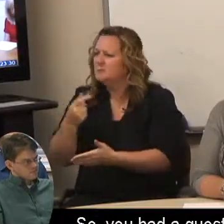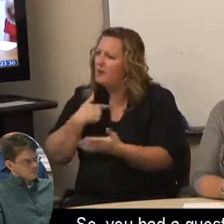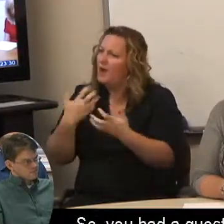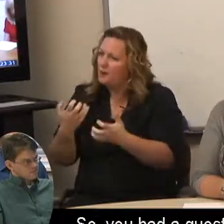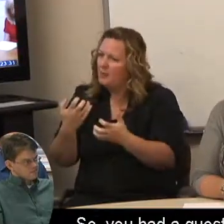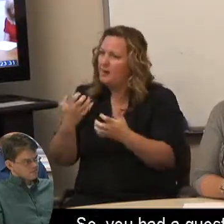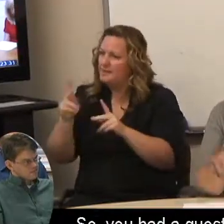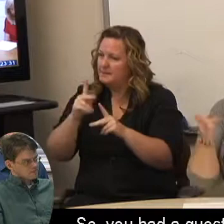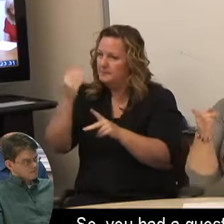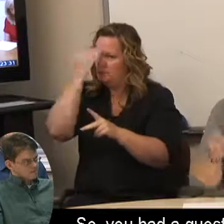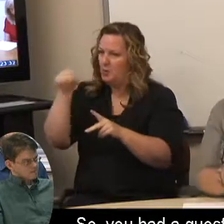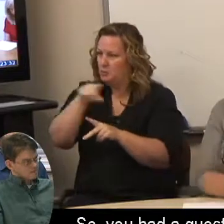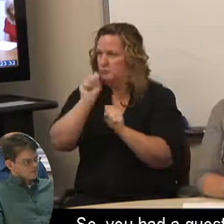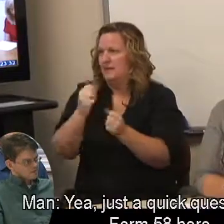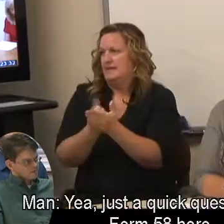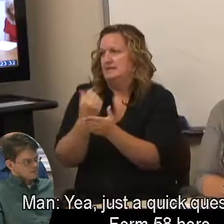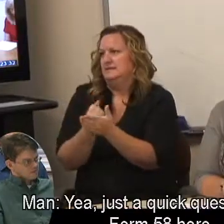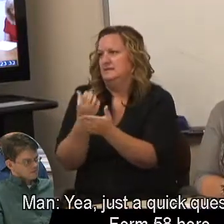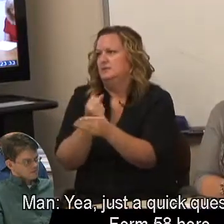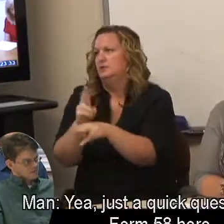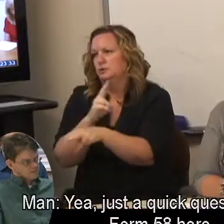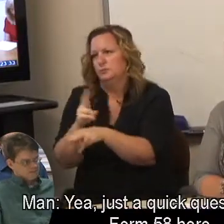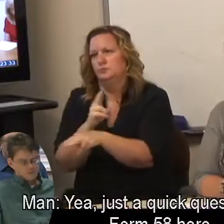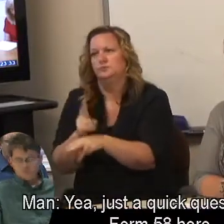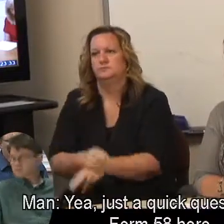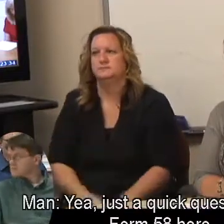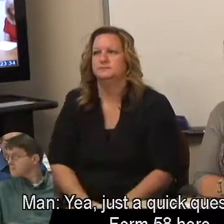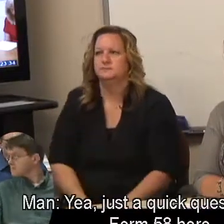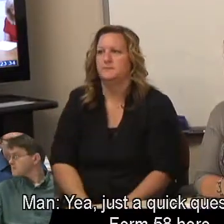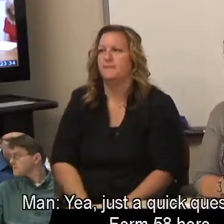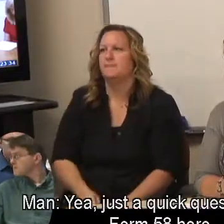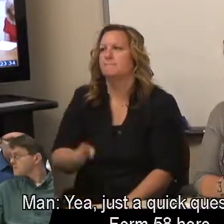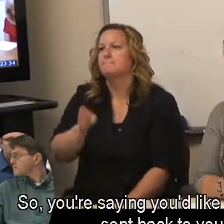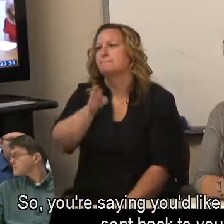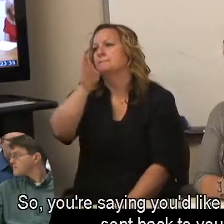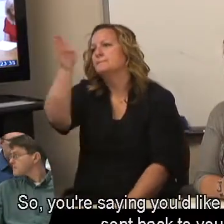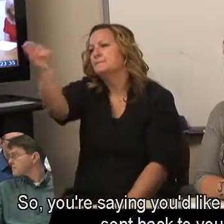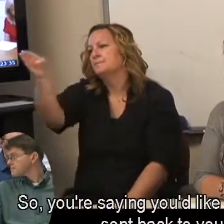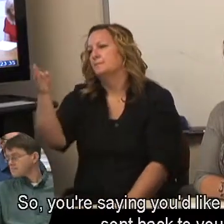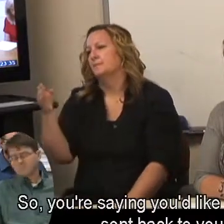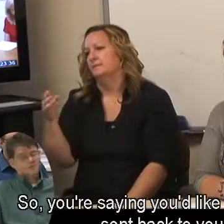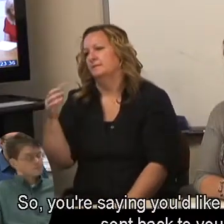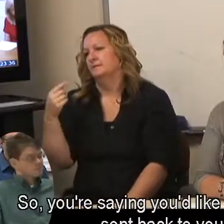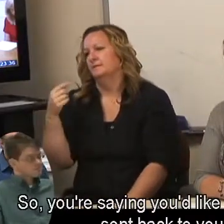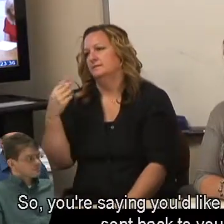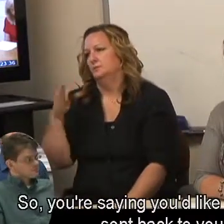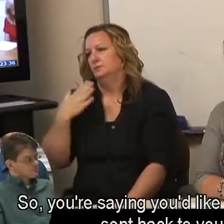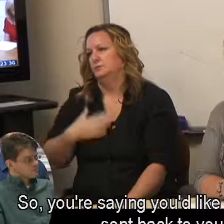So, you had a question. Yea, just a quick question on our Form 58 here. So, you're saying you'd like to have this sent back to you